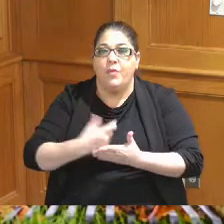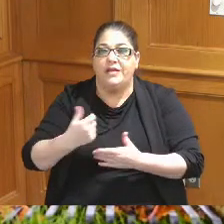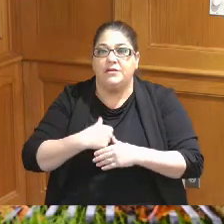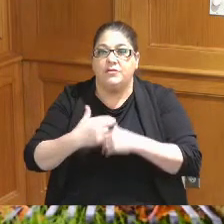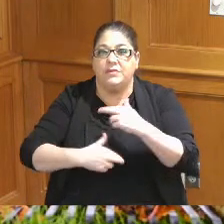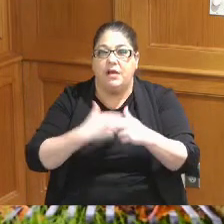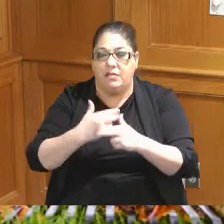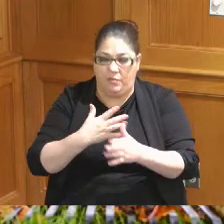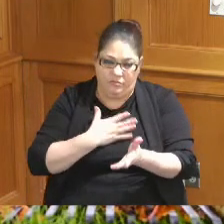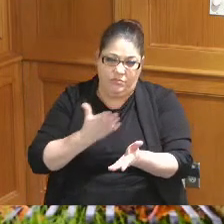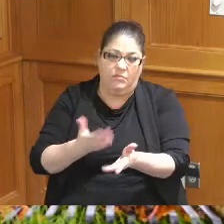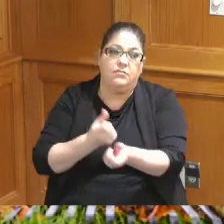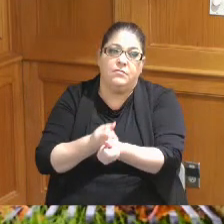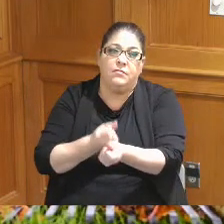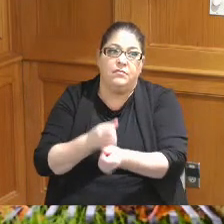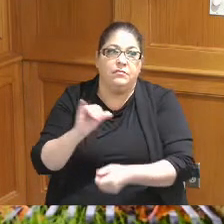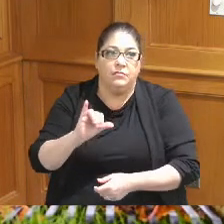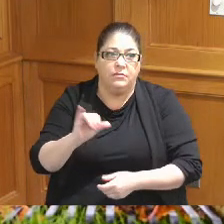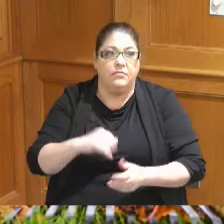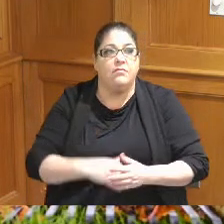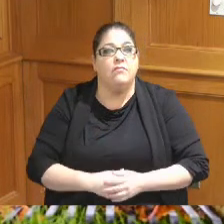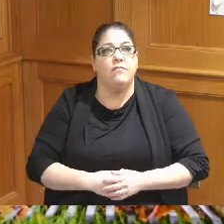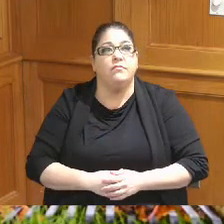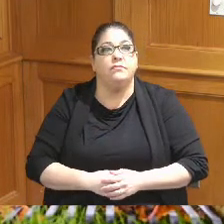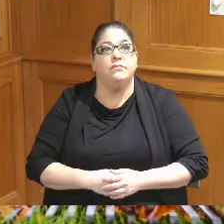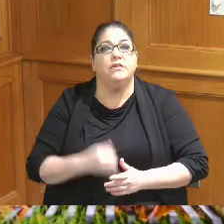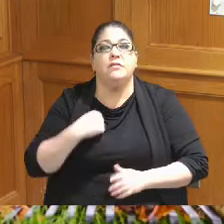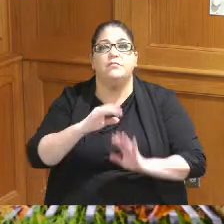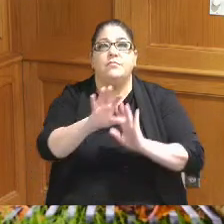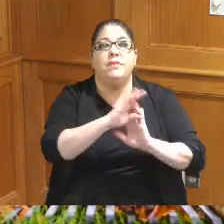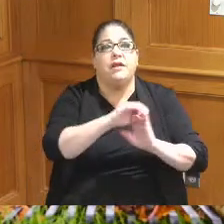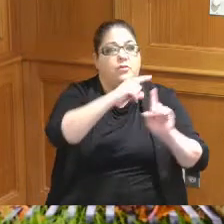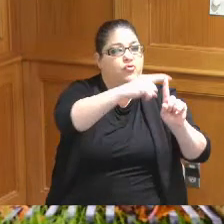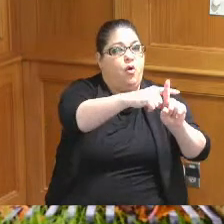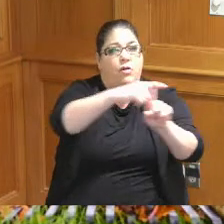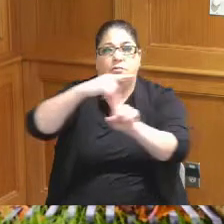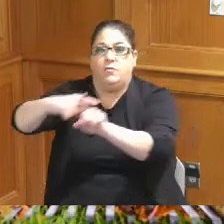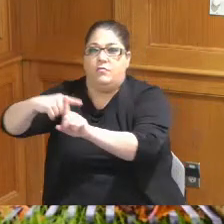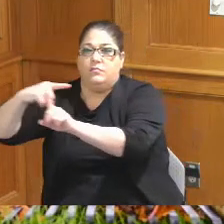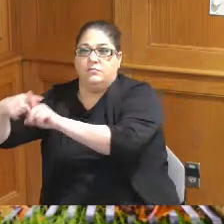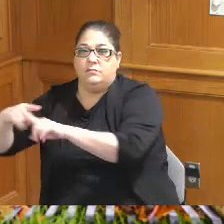and support them and then we also choose two to three Target communities every year communities